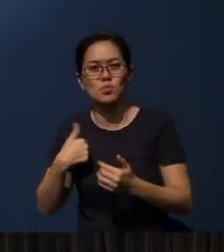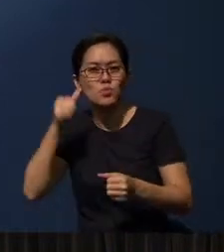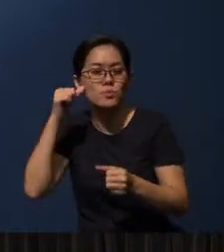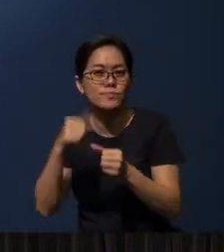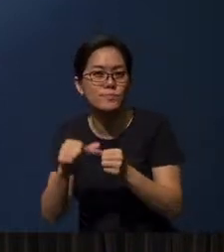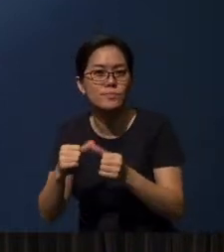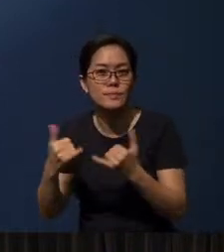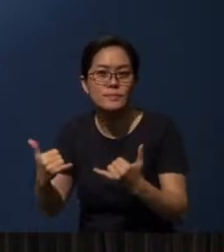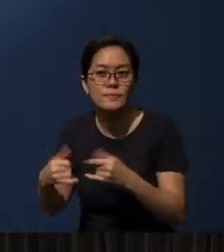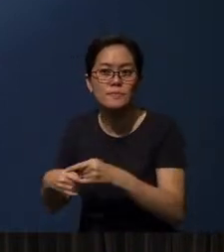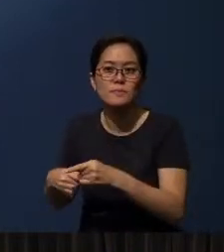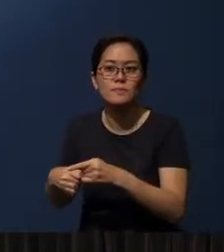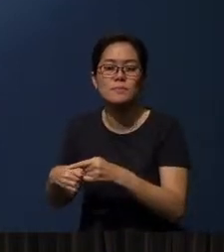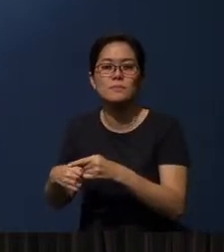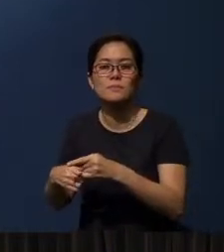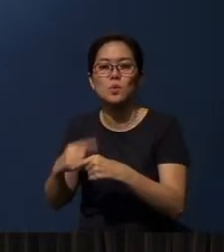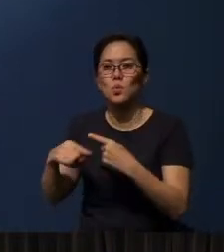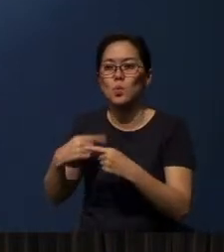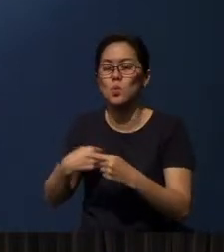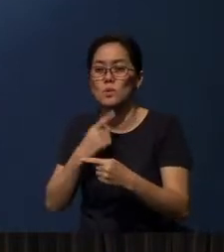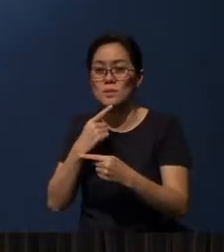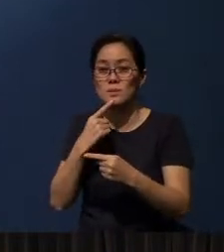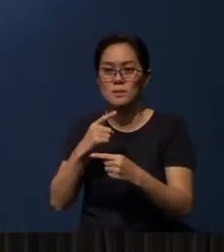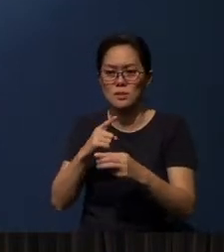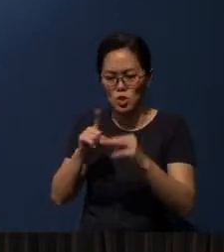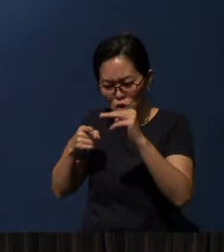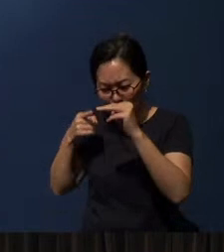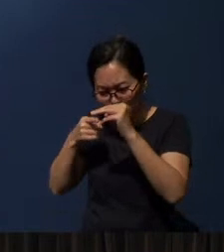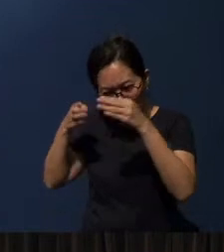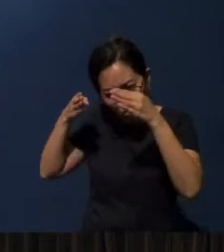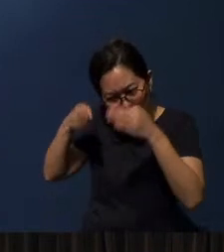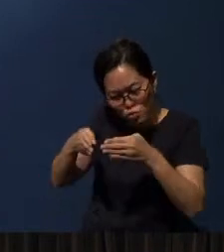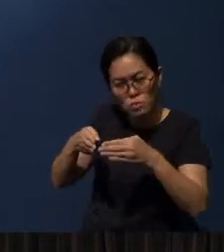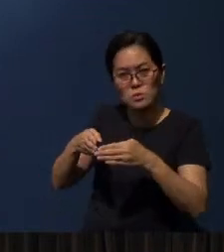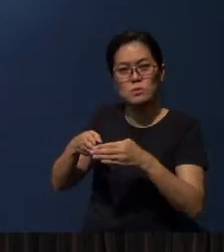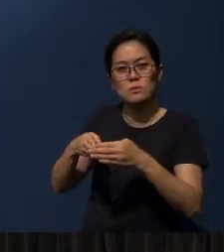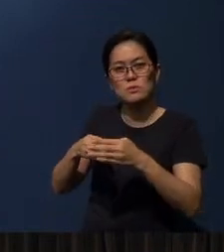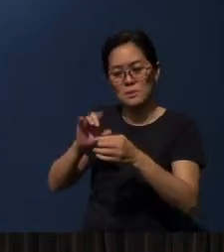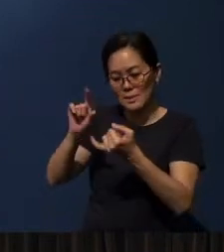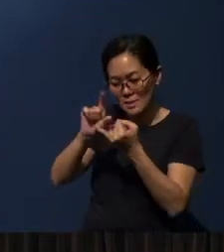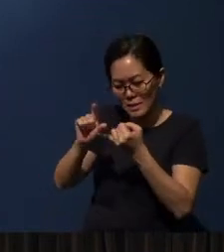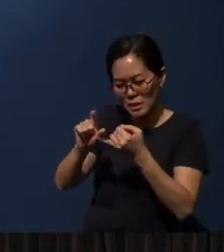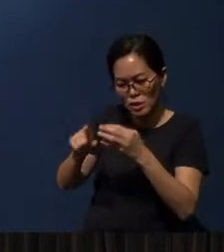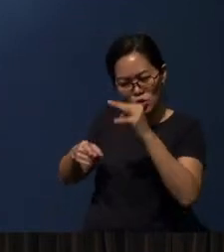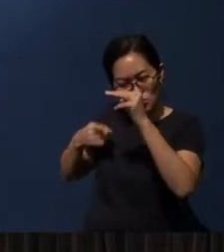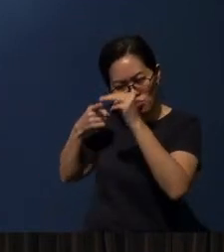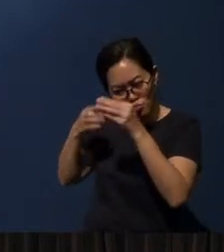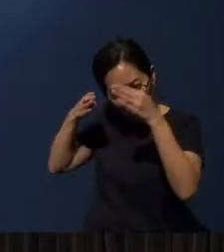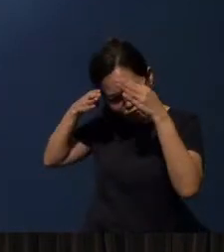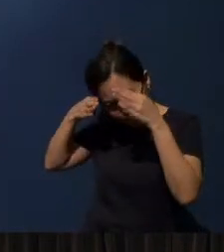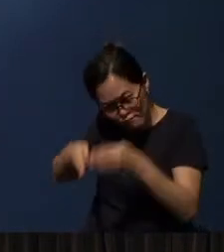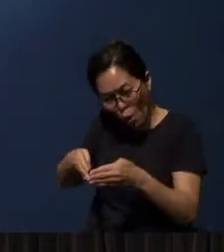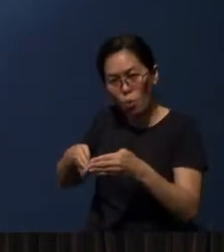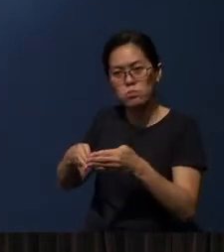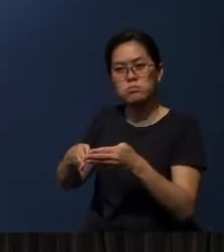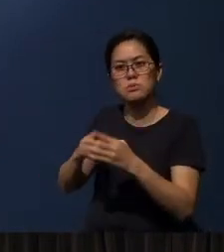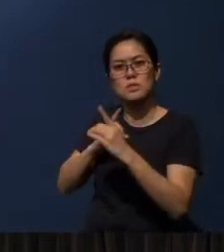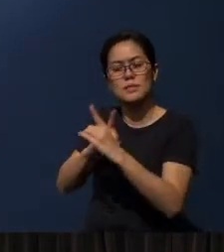of time that we're talking about missional cells and missional disciples, we're really talking about the necessity of